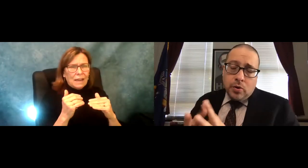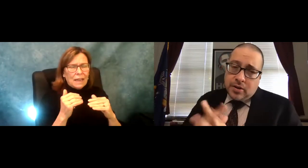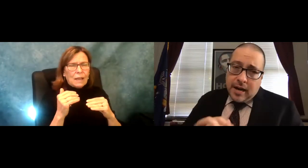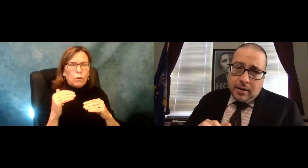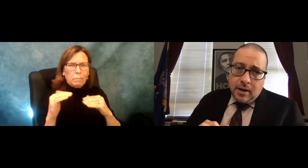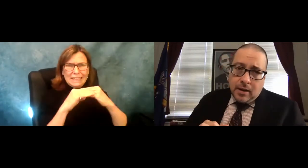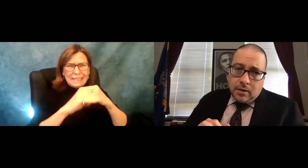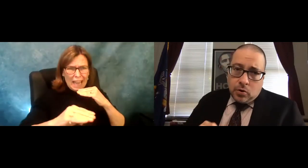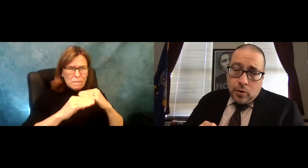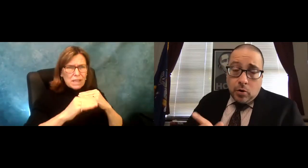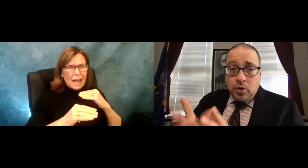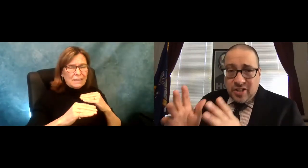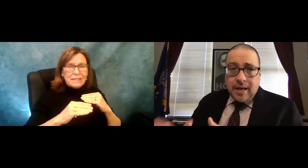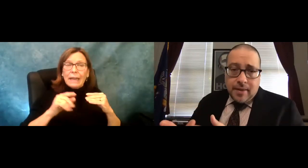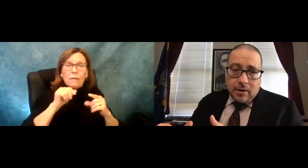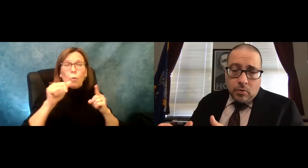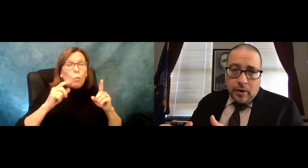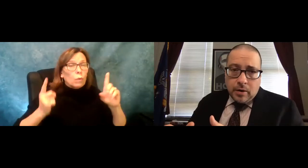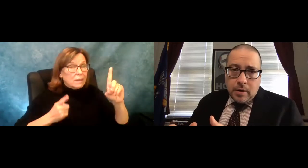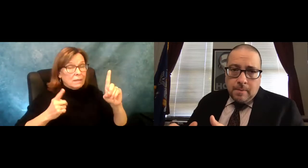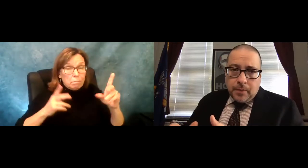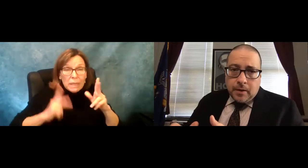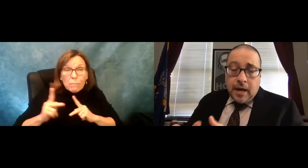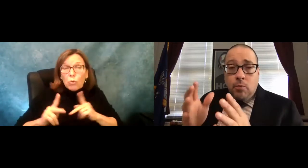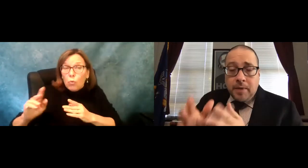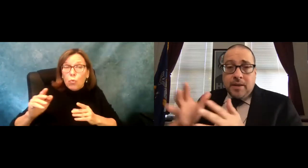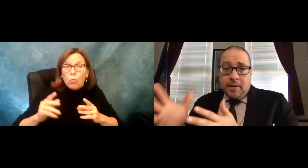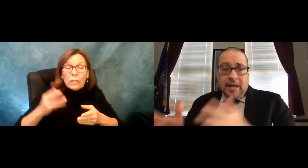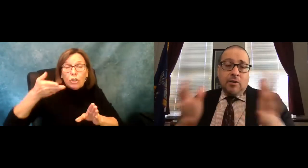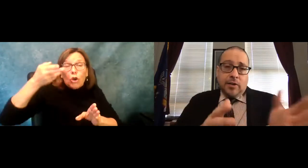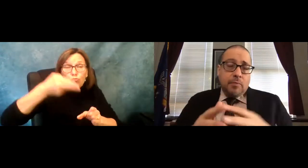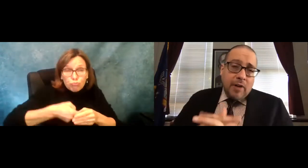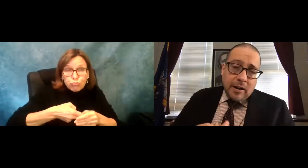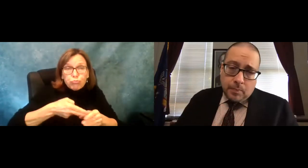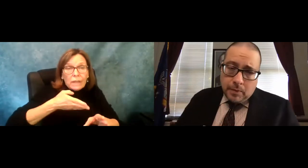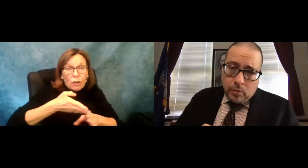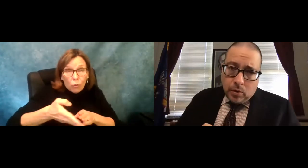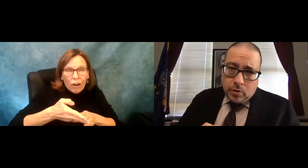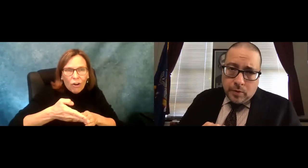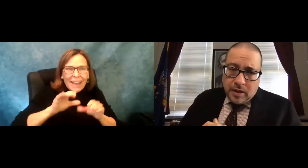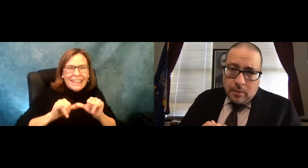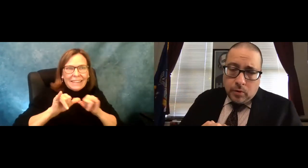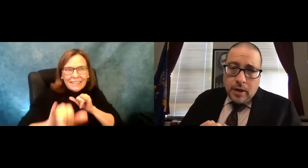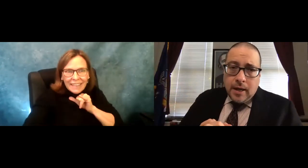stabilized. It will mean we will have more folks that will probably want to go towards that career or stay in that